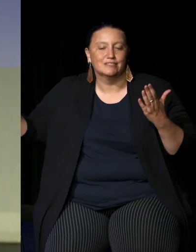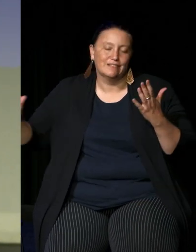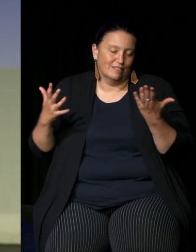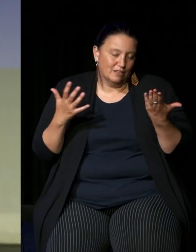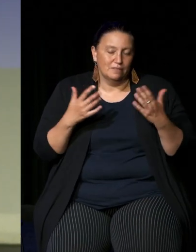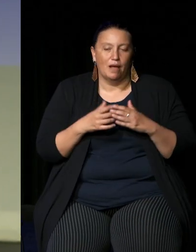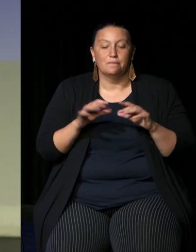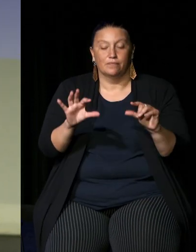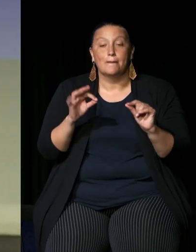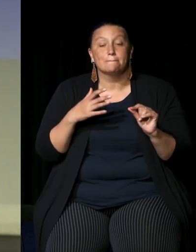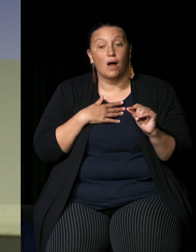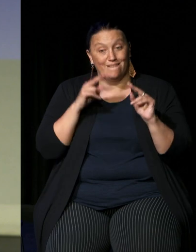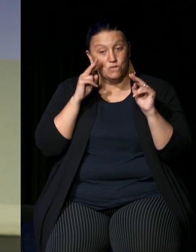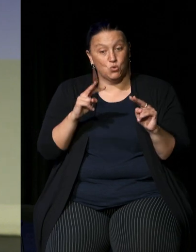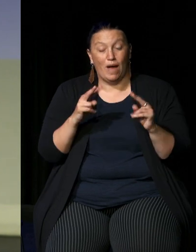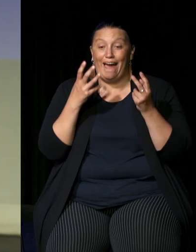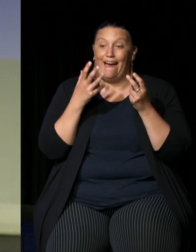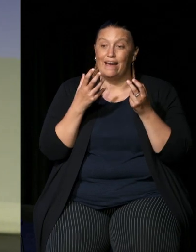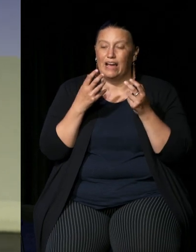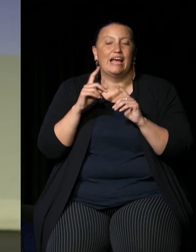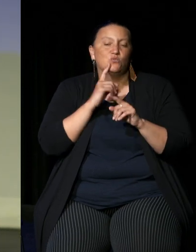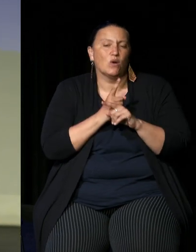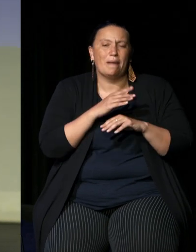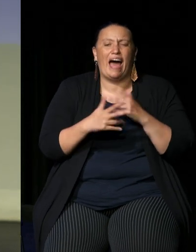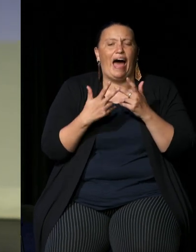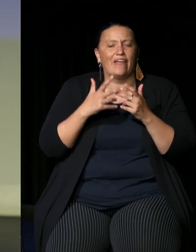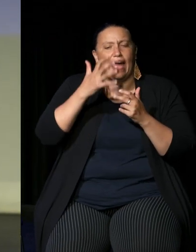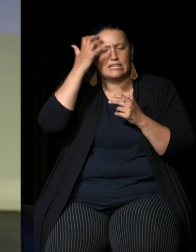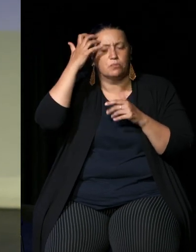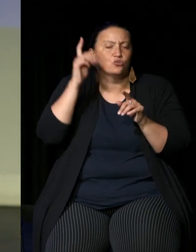in my view the holding of the referendum and he refers to other experts as well but this is his